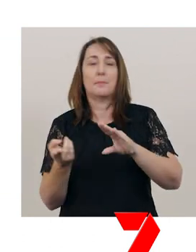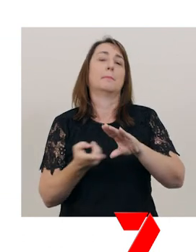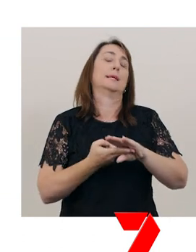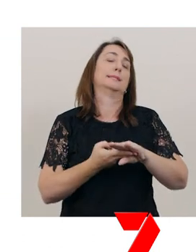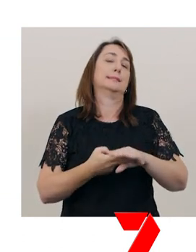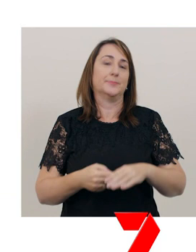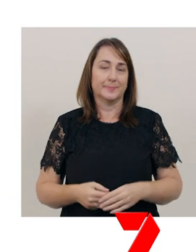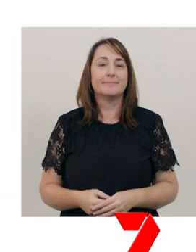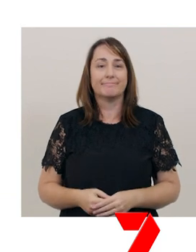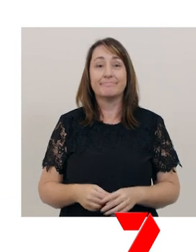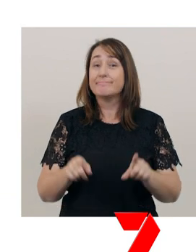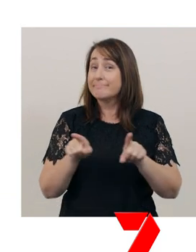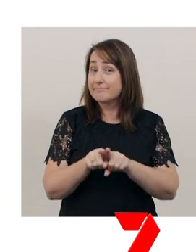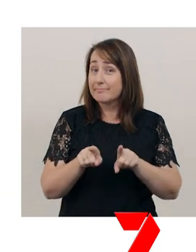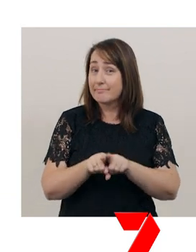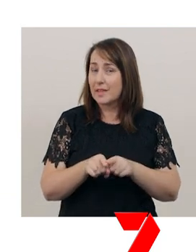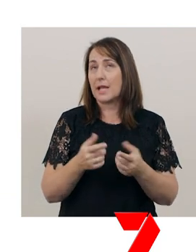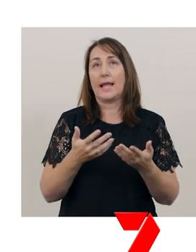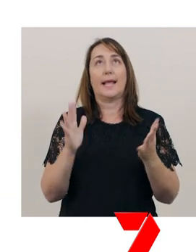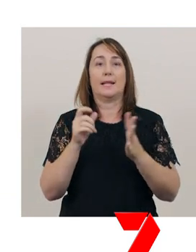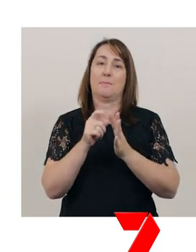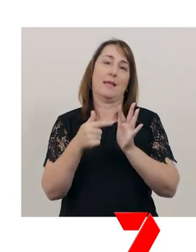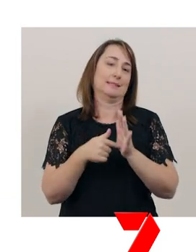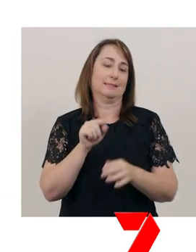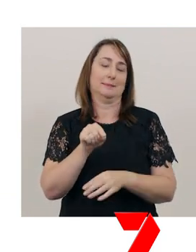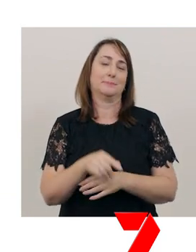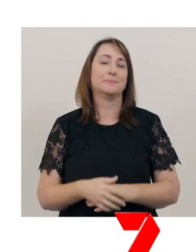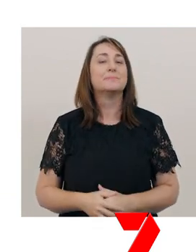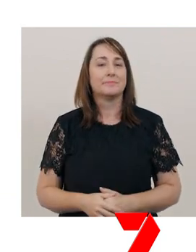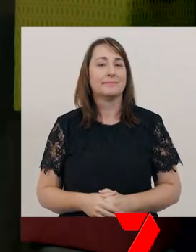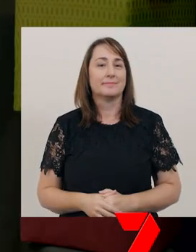just like any pet. [snoring]